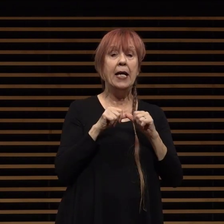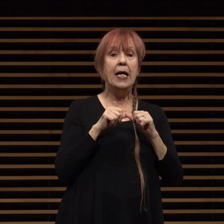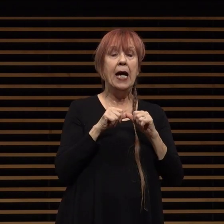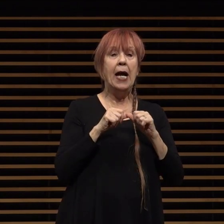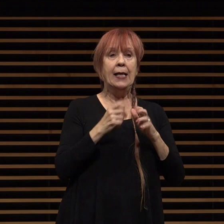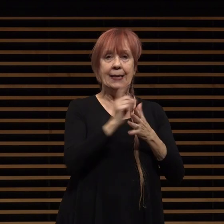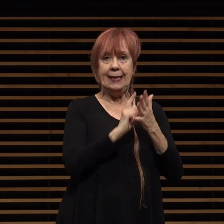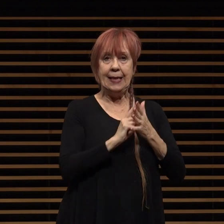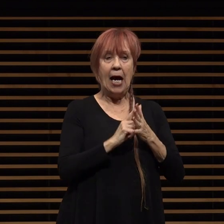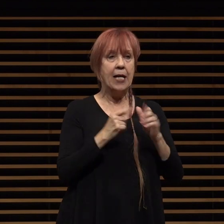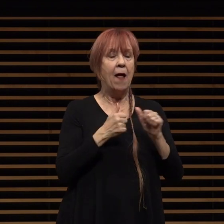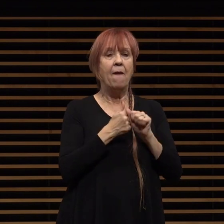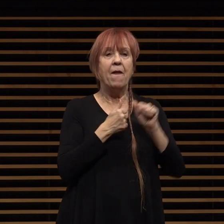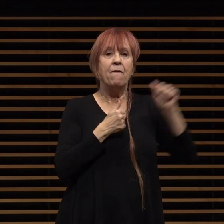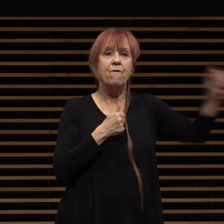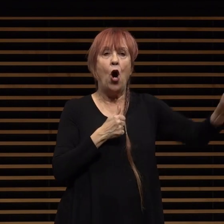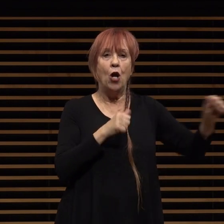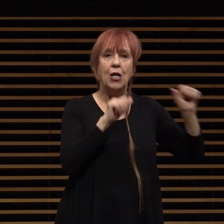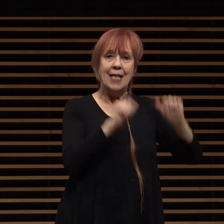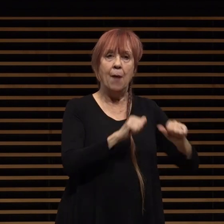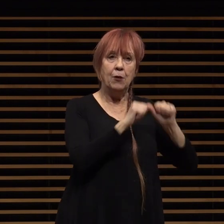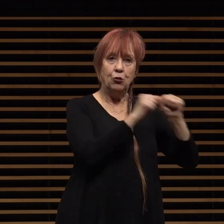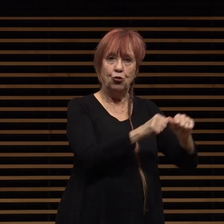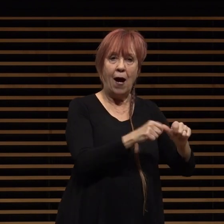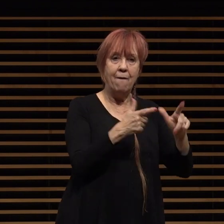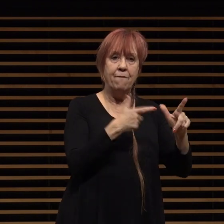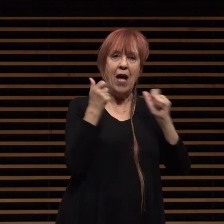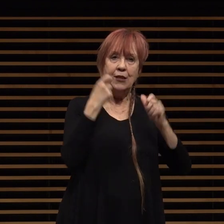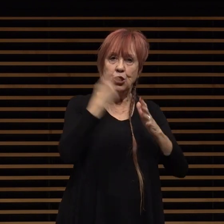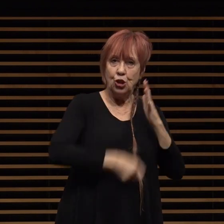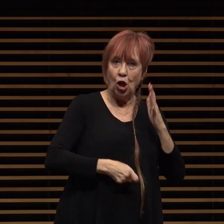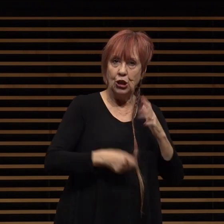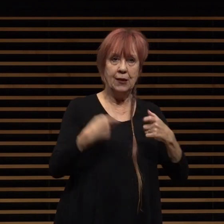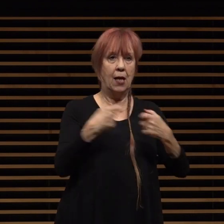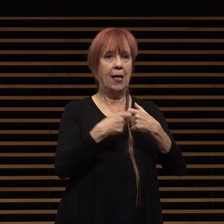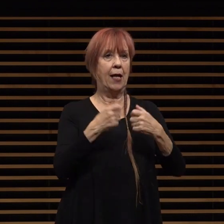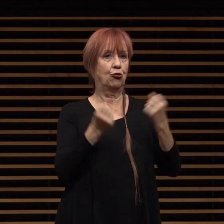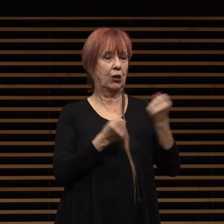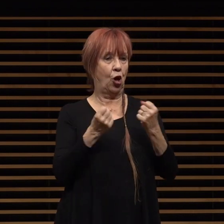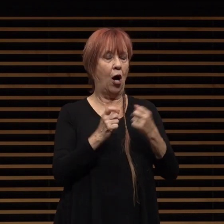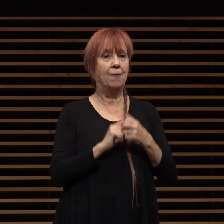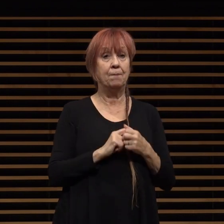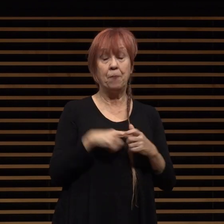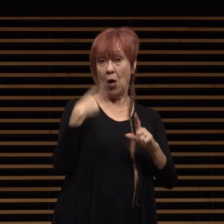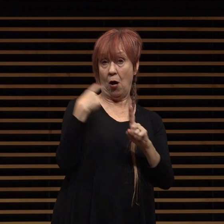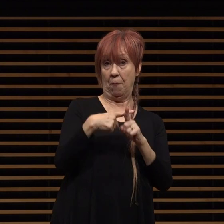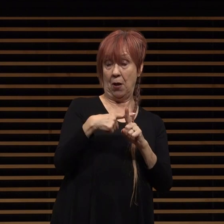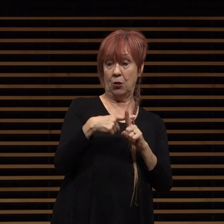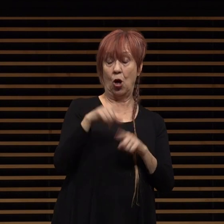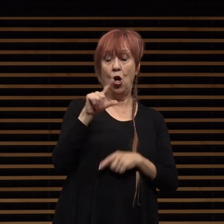fastest charging electric car